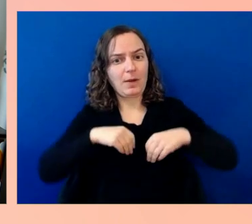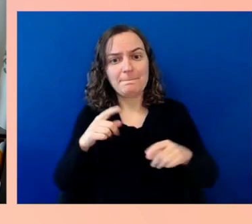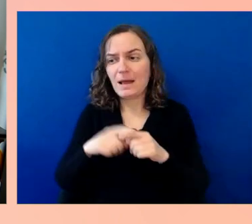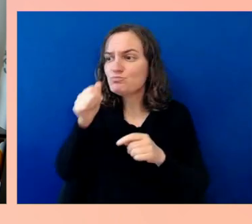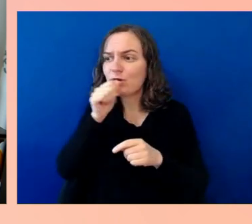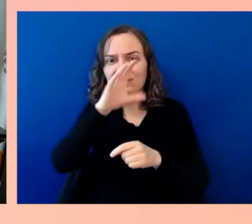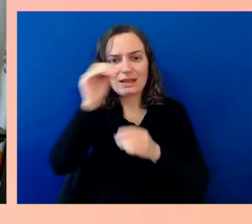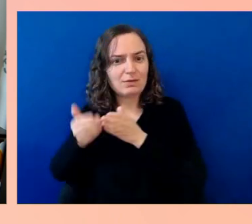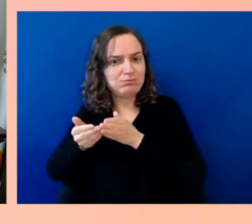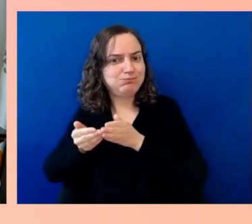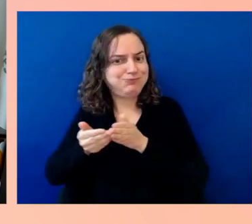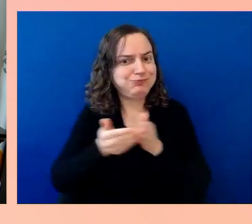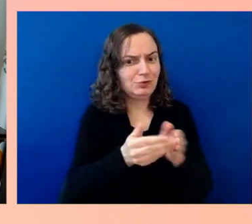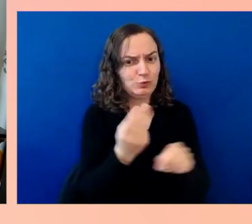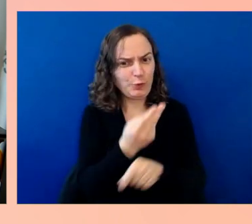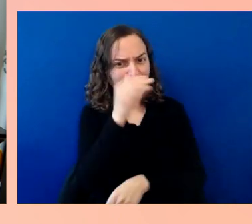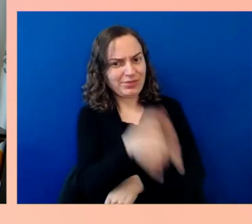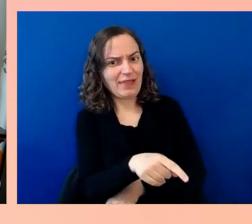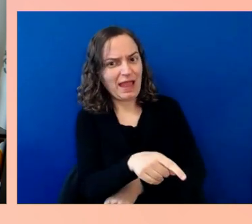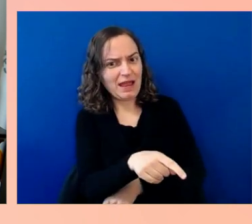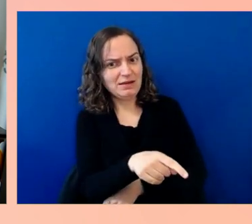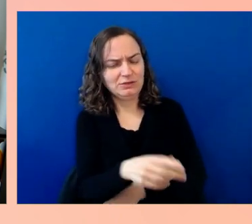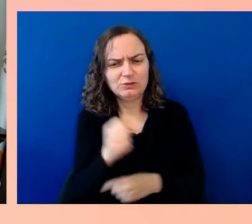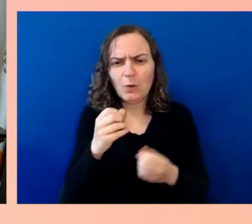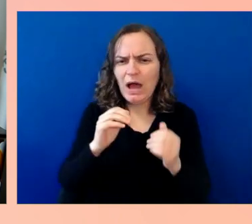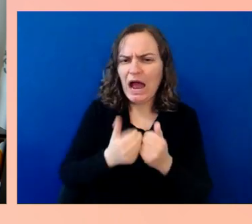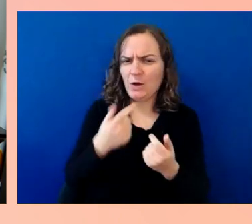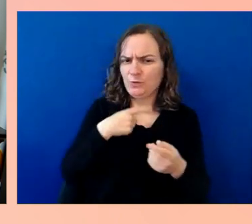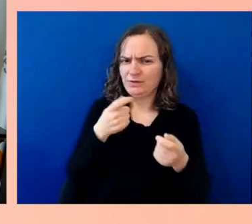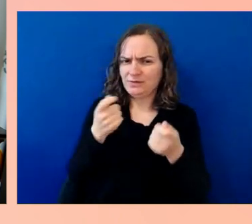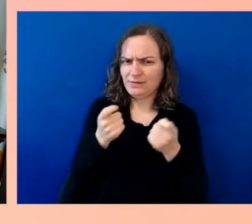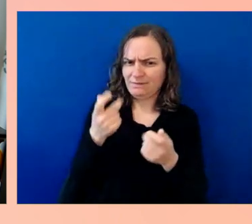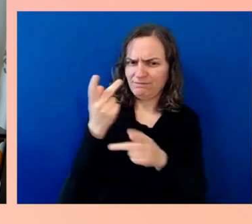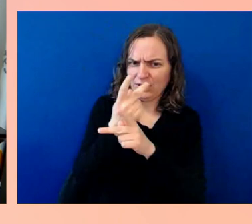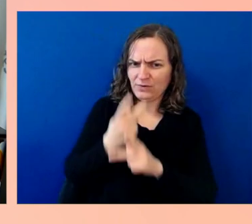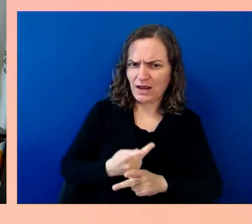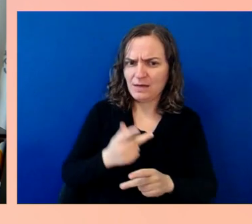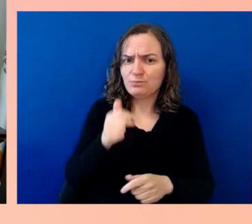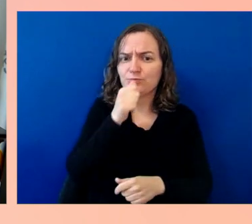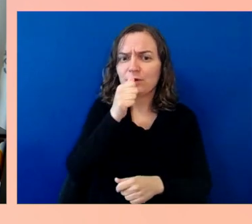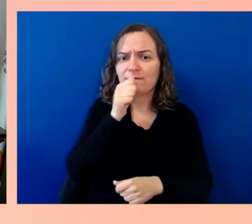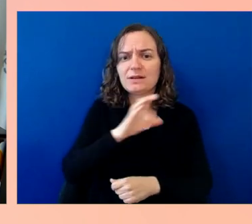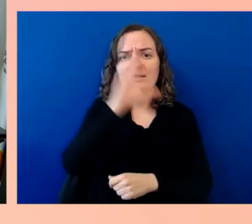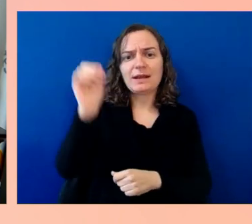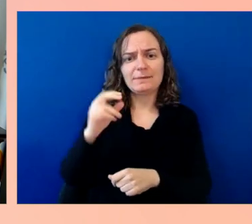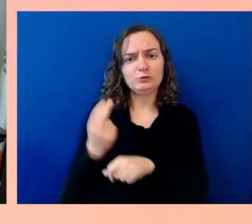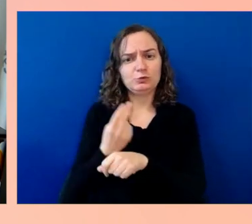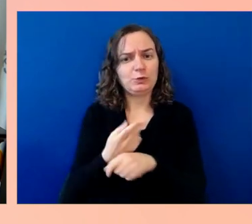This is especially true as we look at the innovation and transformation that's ahead. There's all the way back to things